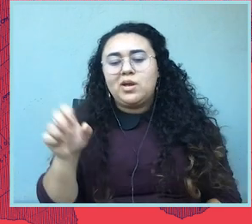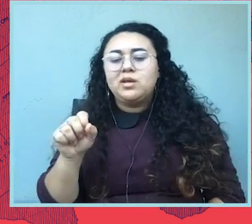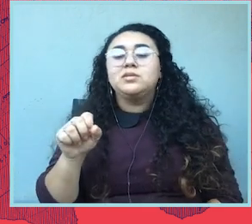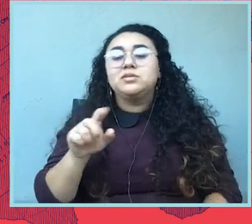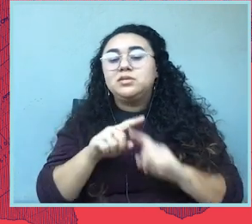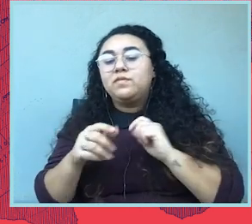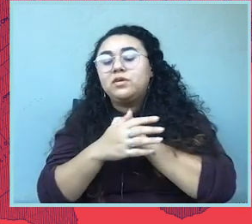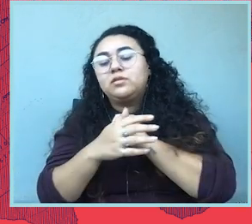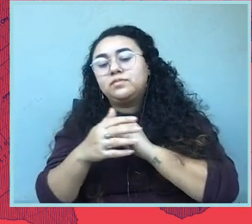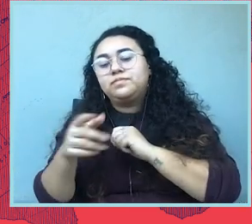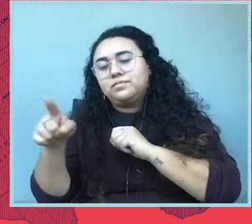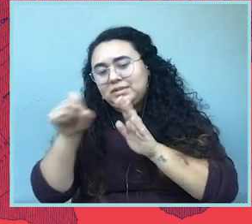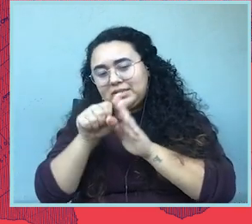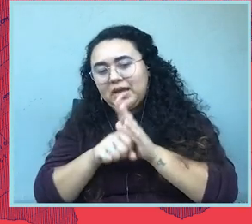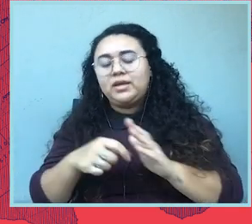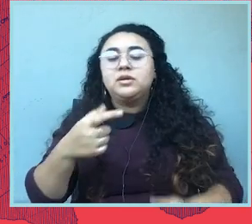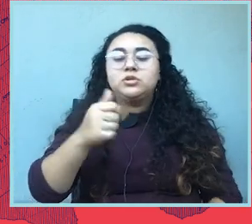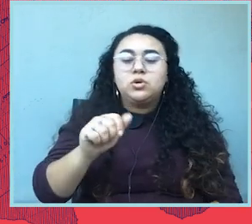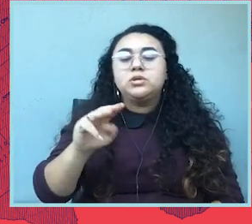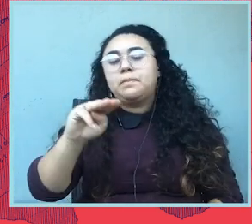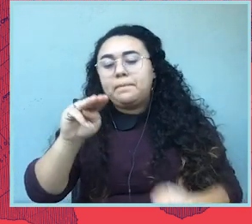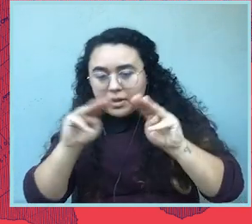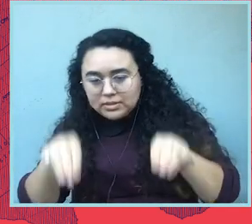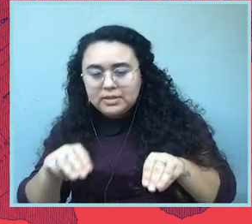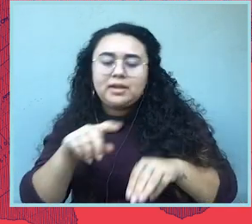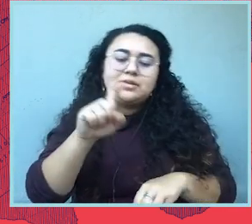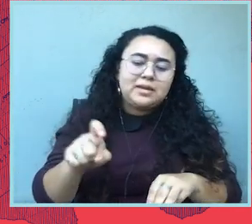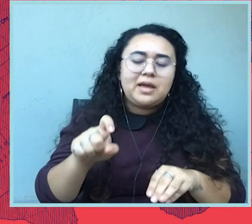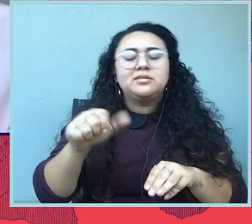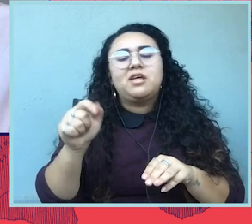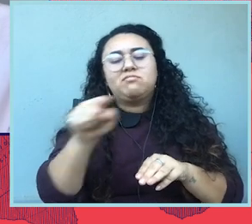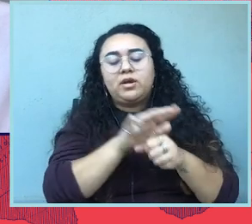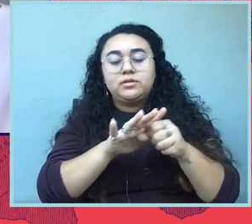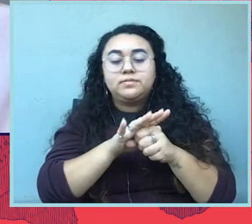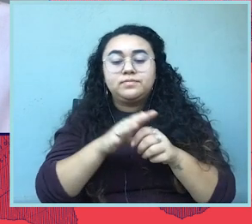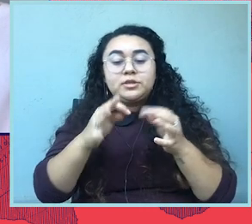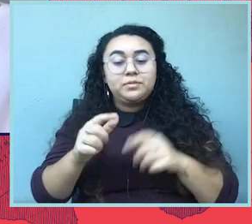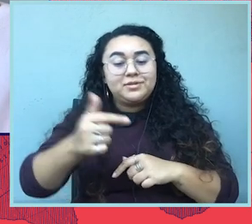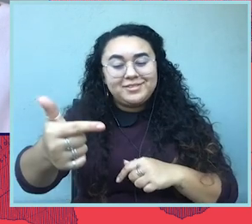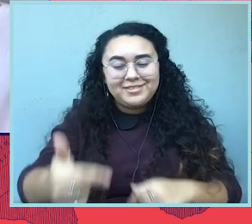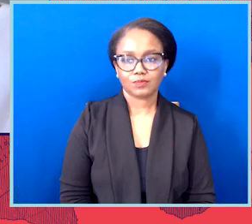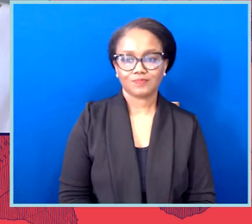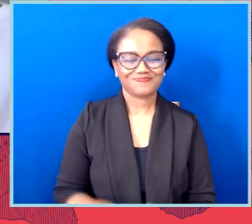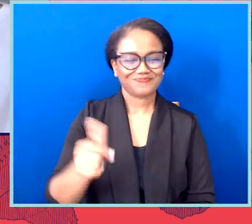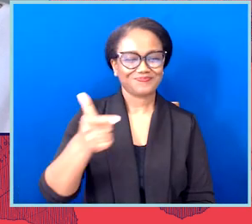That's why we were in court challenging the voter suppression laws in Georgia, Montana and Texas.